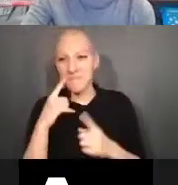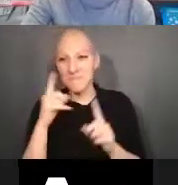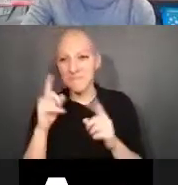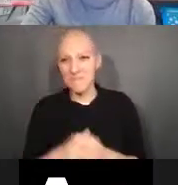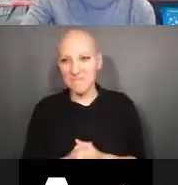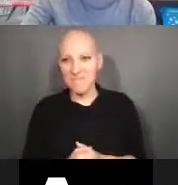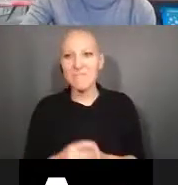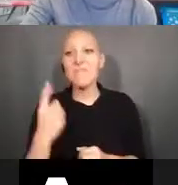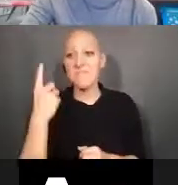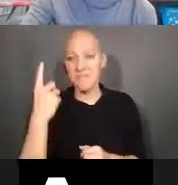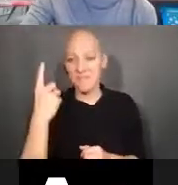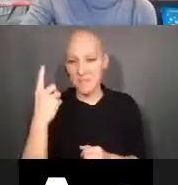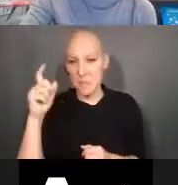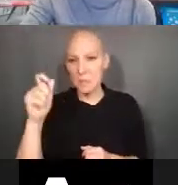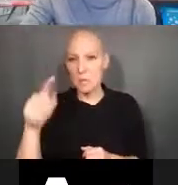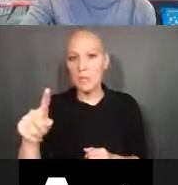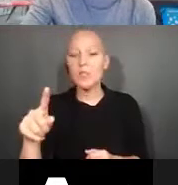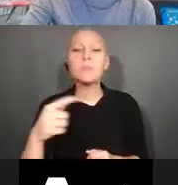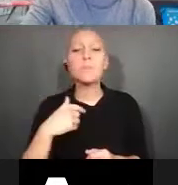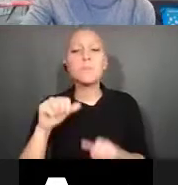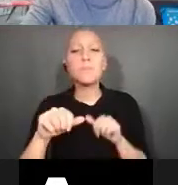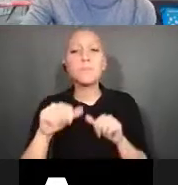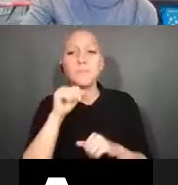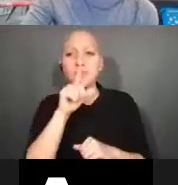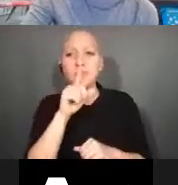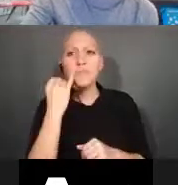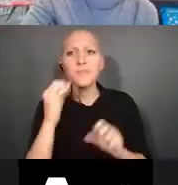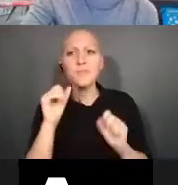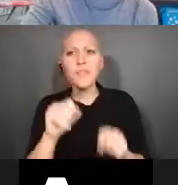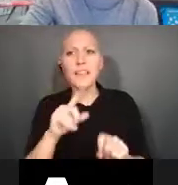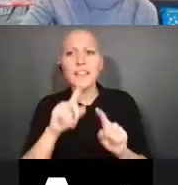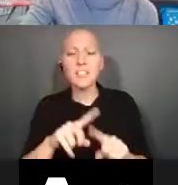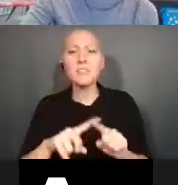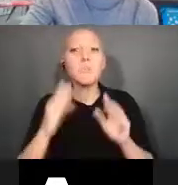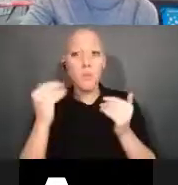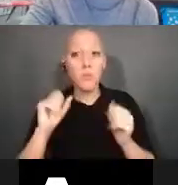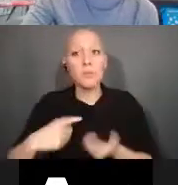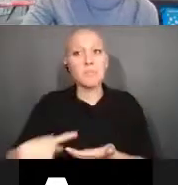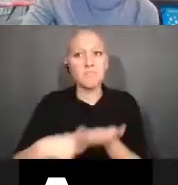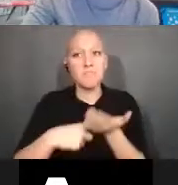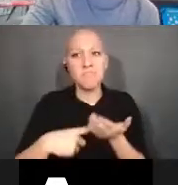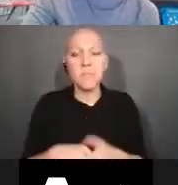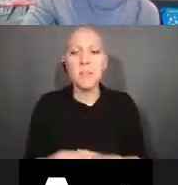Kristen Ta: So here's one and I'm not sure you'll be able to answer it but hopefully we can talk a little bit about it. How does Bayh-Dole translate